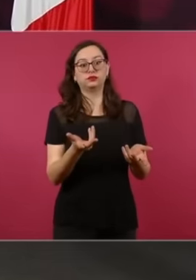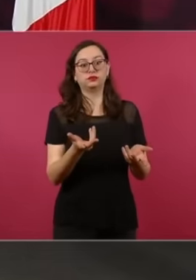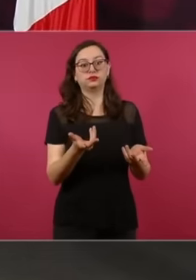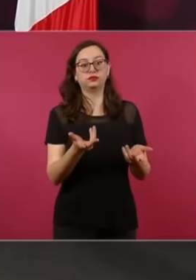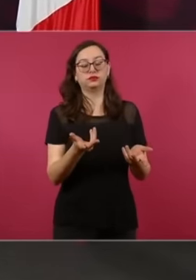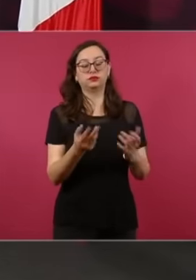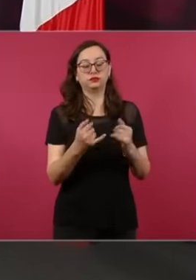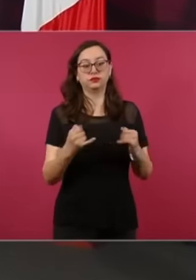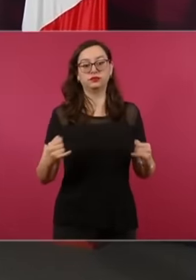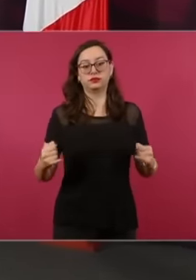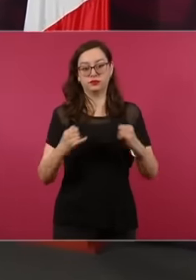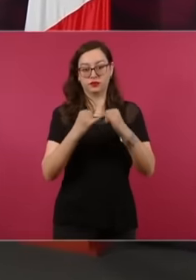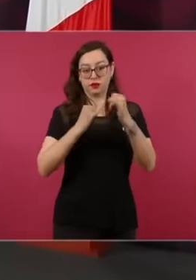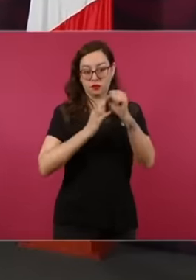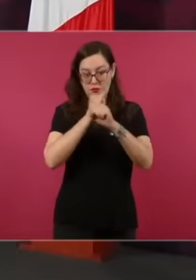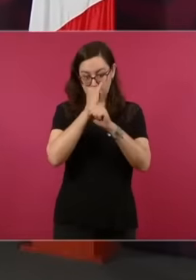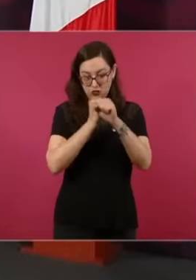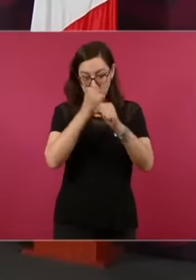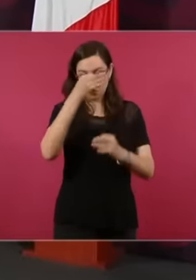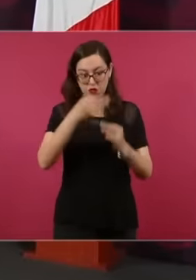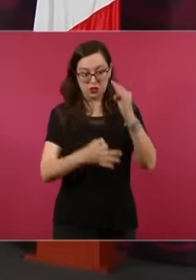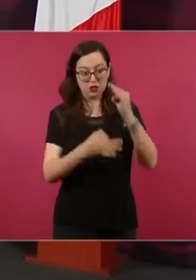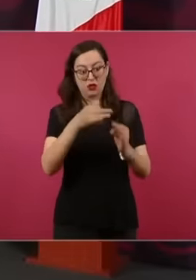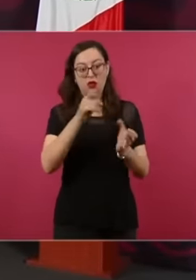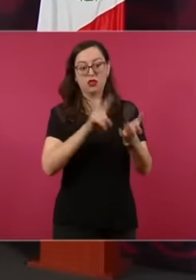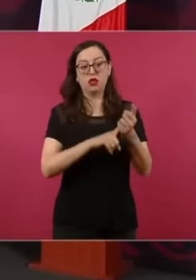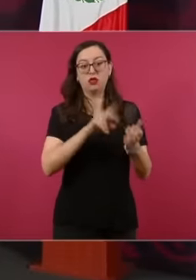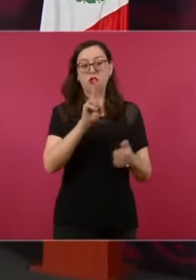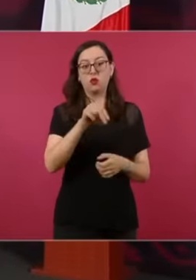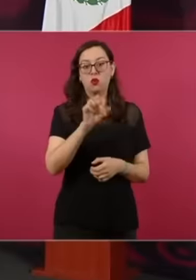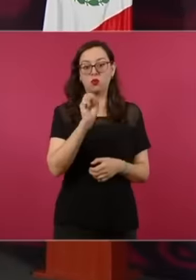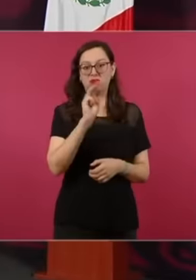UNAM How are the people going to